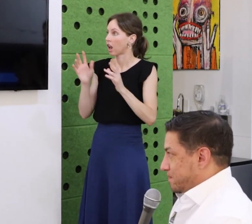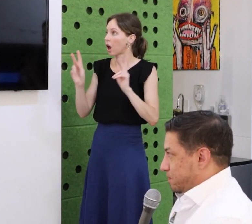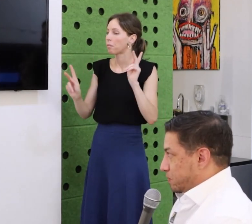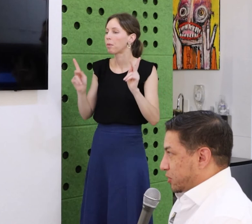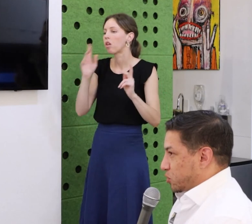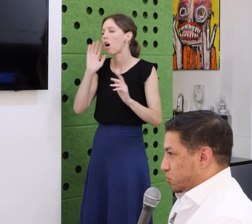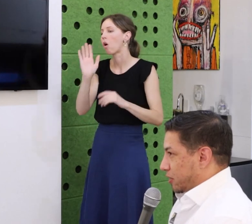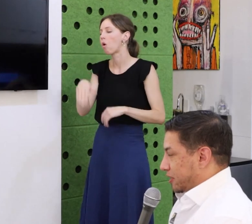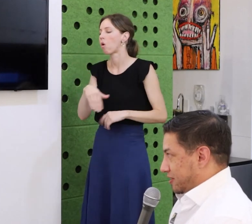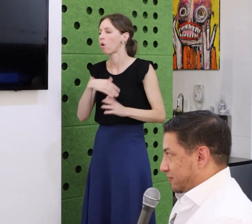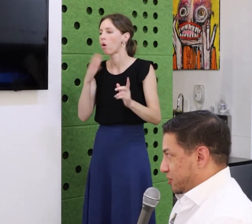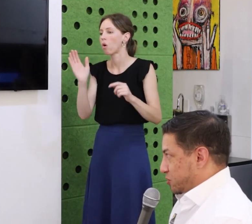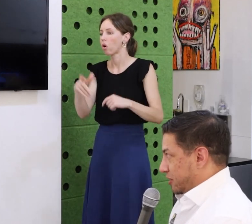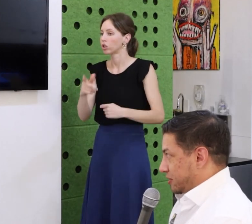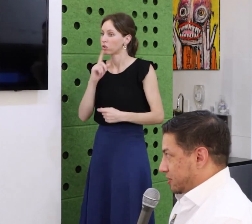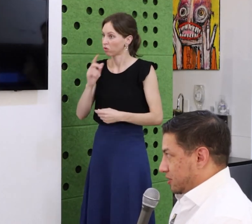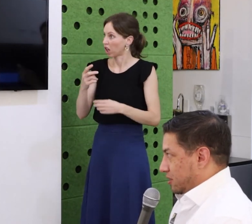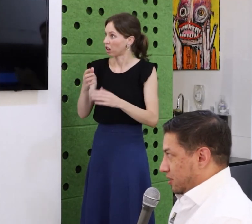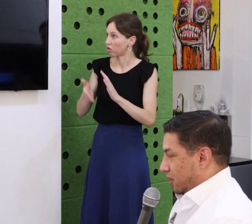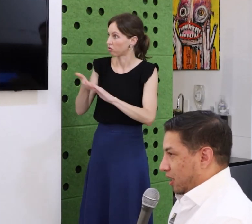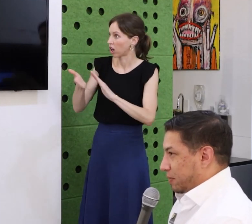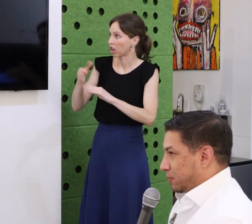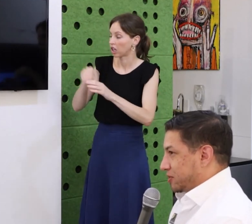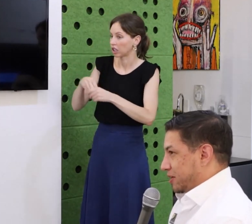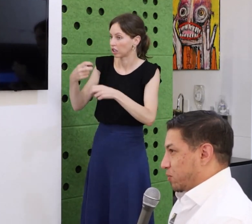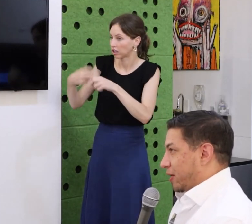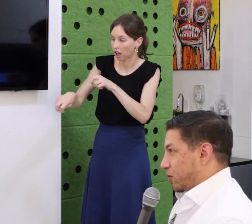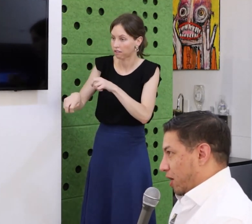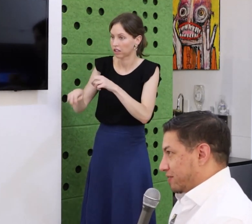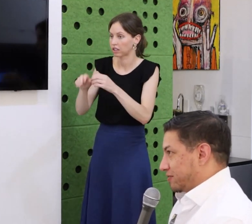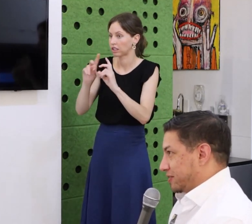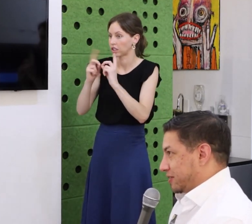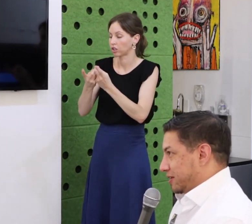We also have an award called the David versus Goliath award.